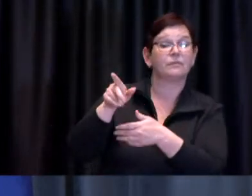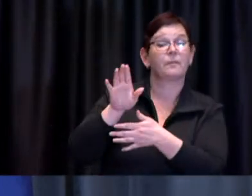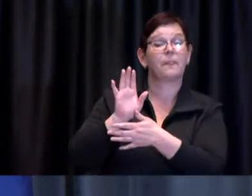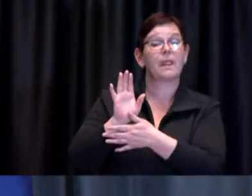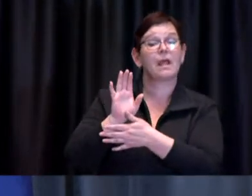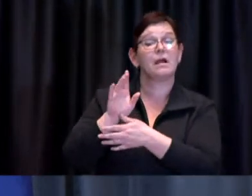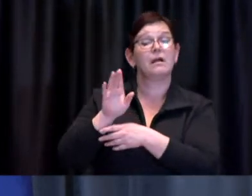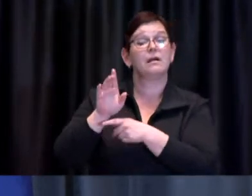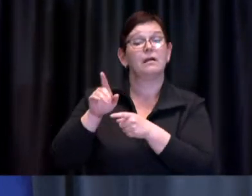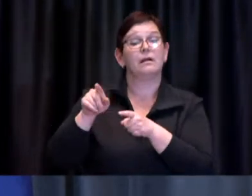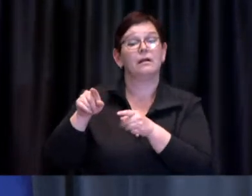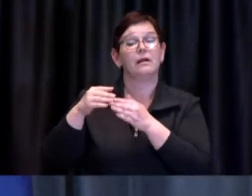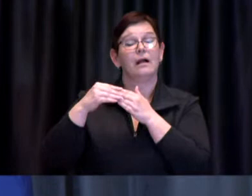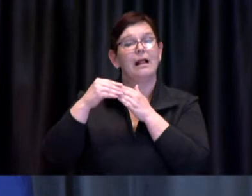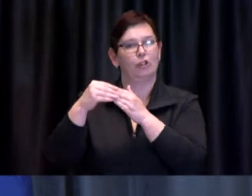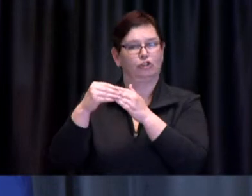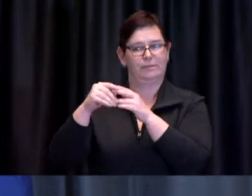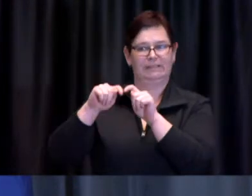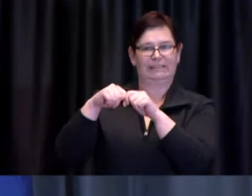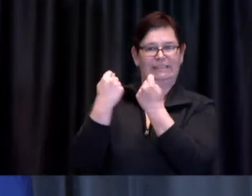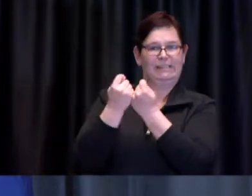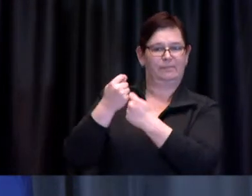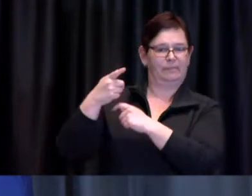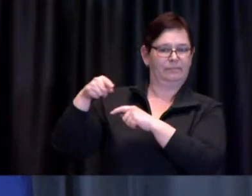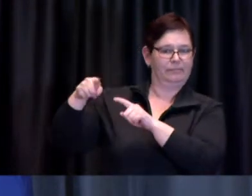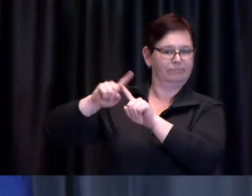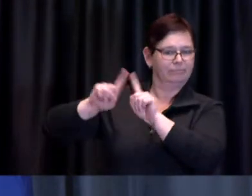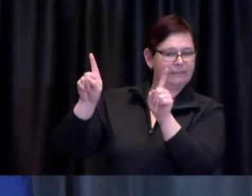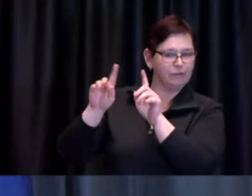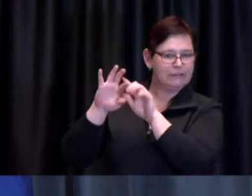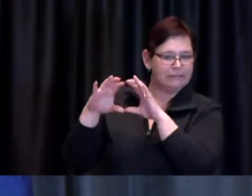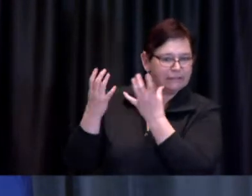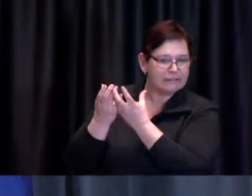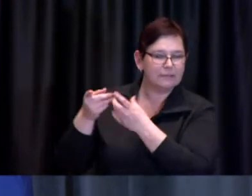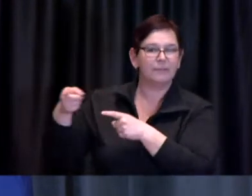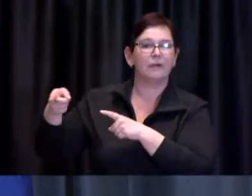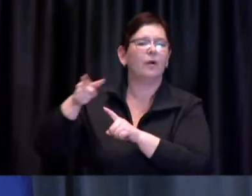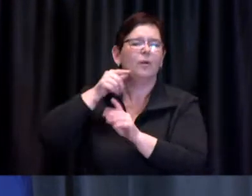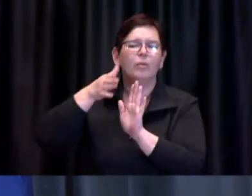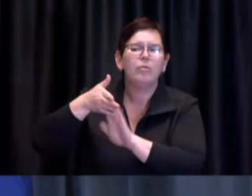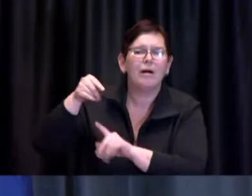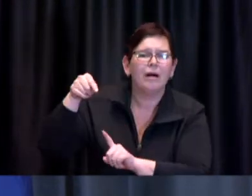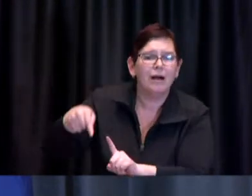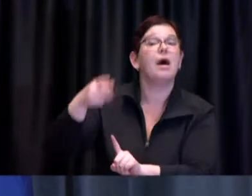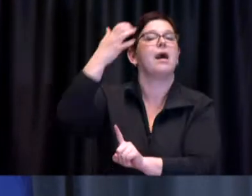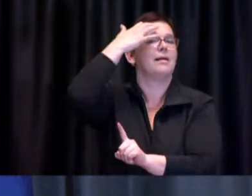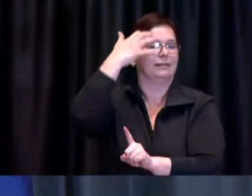operated by our Hospital and Ontario Health Team partners, as vaccine availability permits.